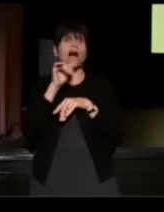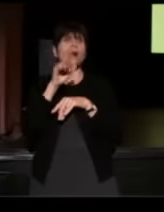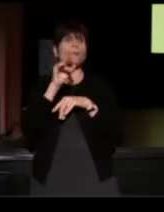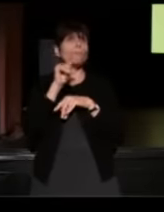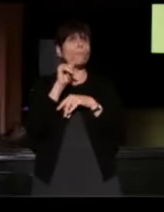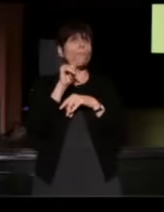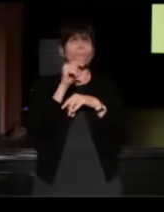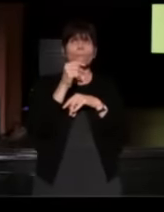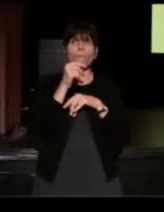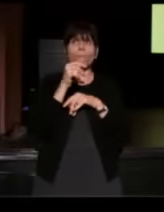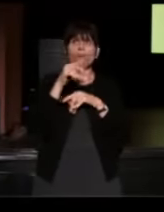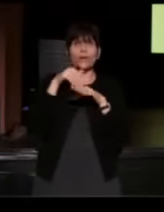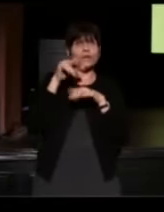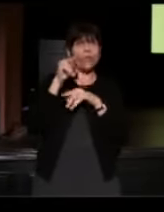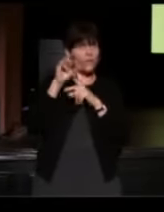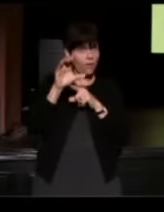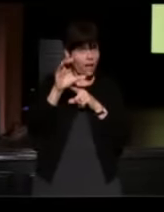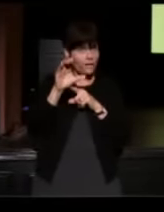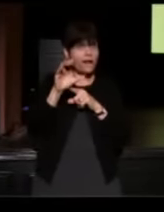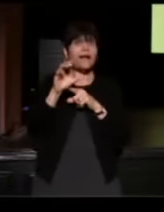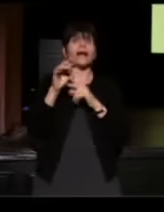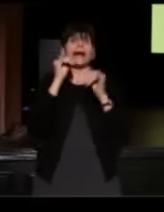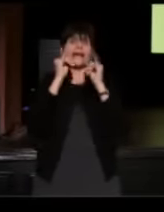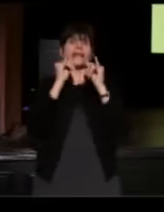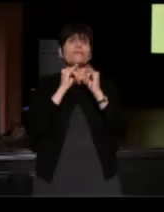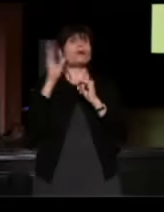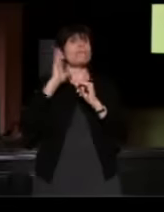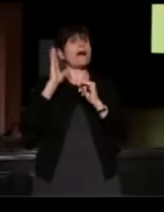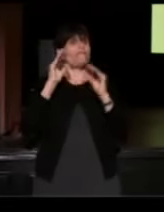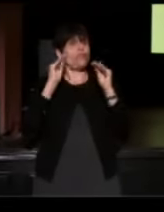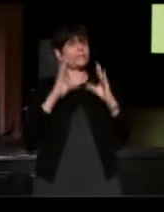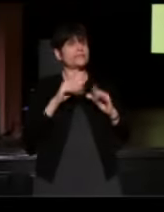and today I will be interviewing my former teacher and principal.